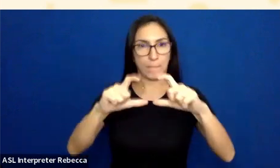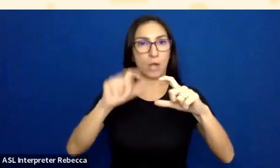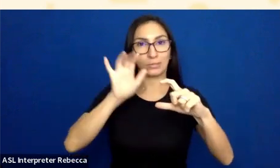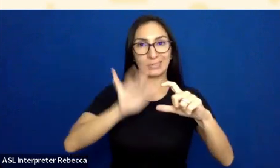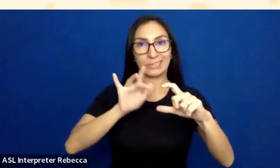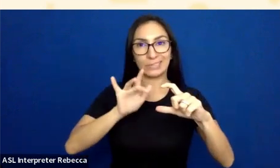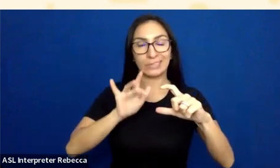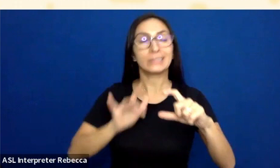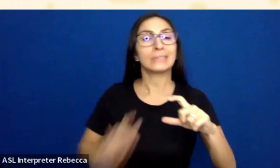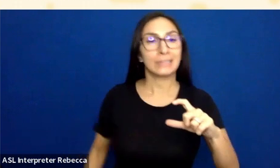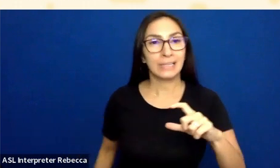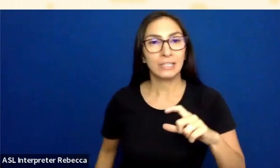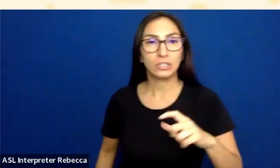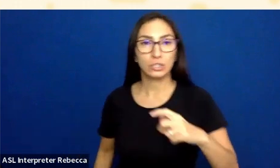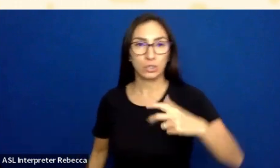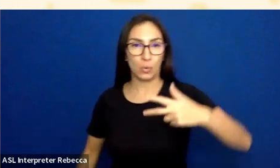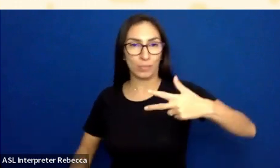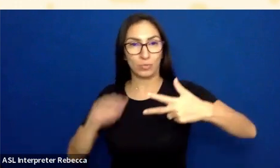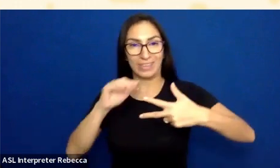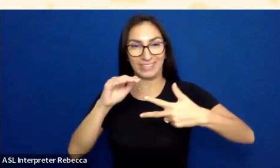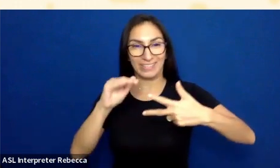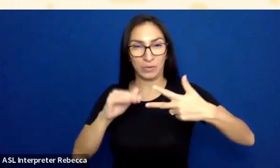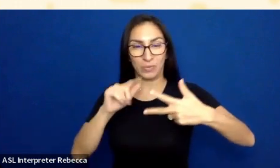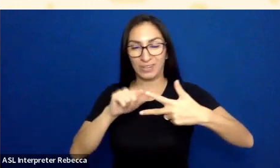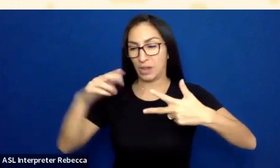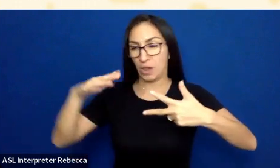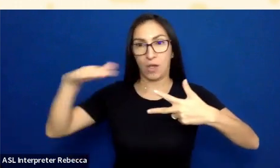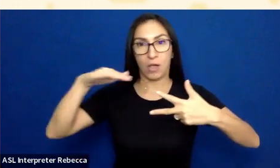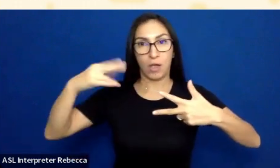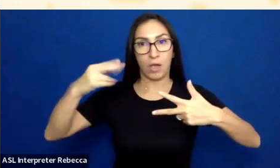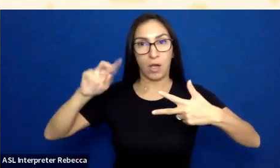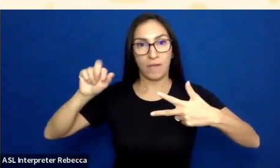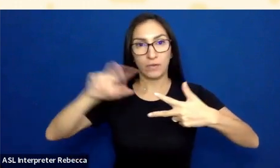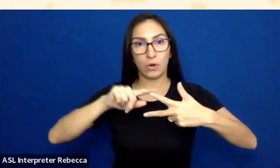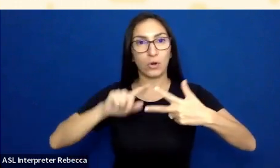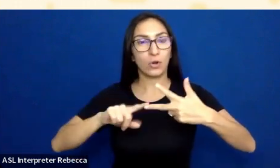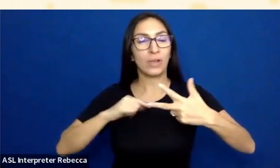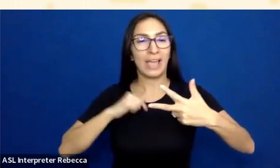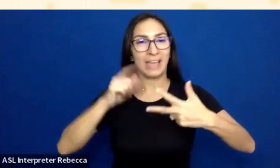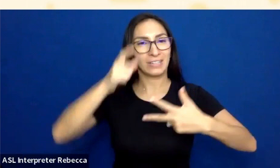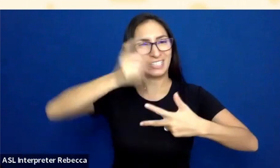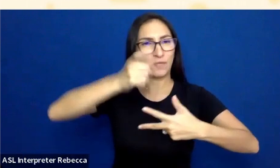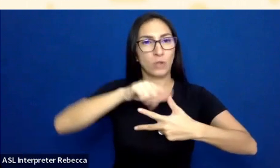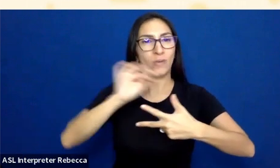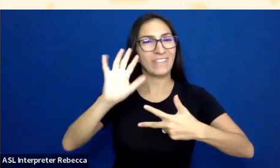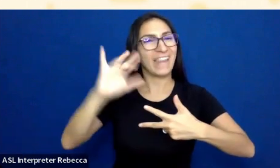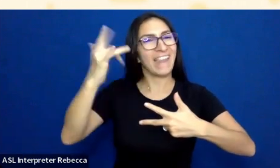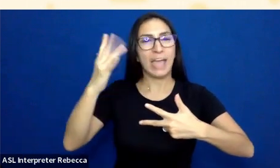between the hover and focus states... So you've got gray default, blue hover, and then just this light gray little glow on focus...